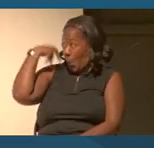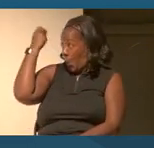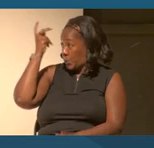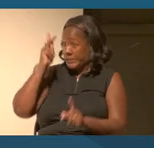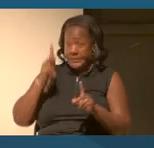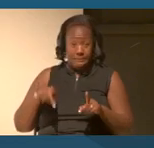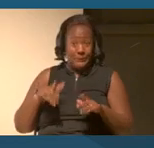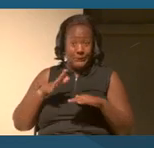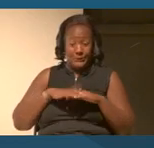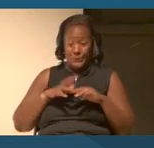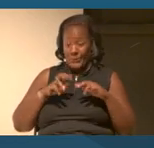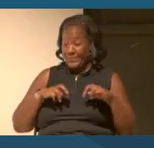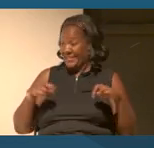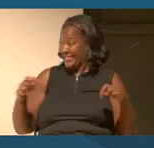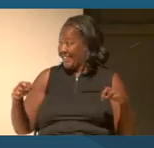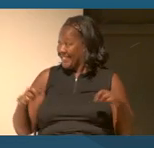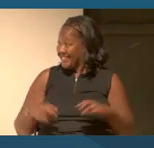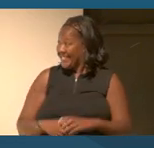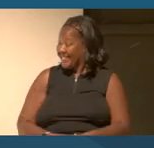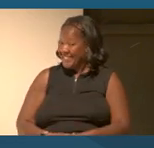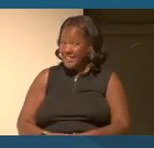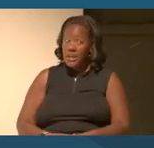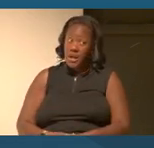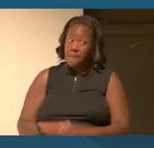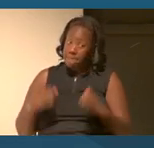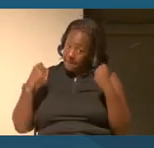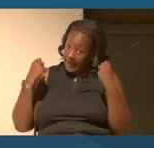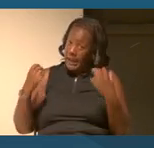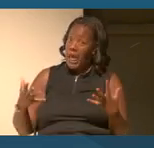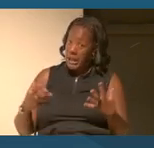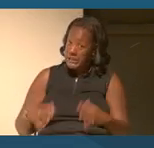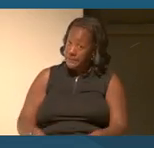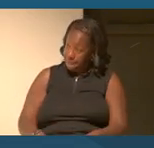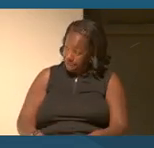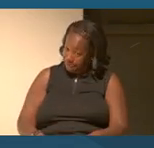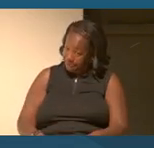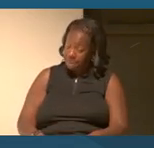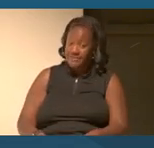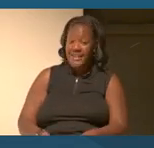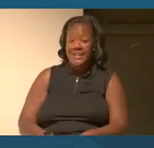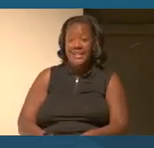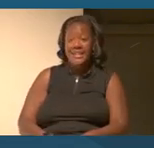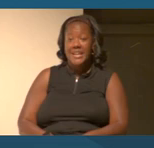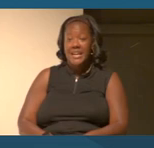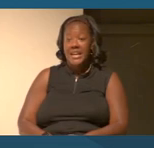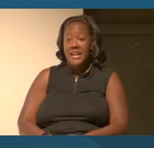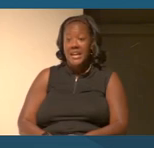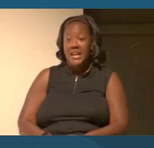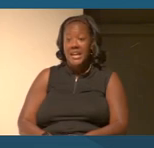person on the stage here... Substantially.